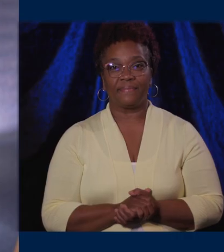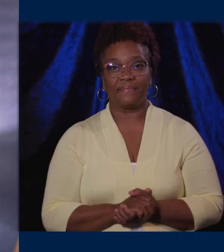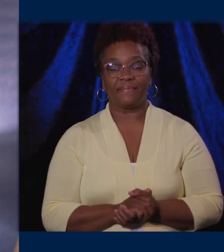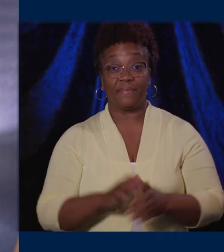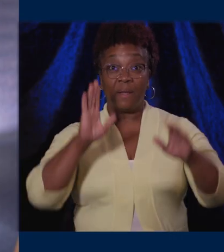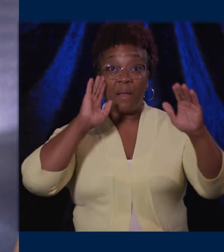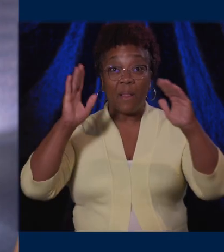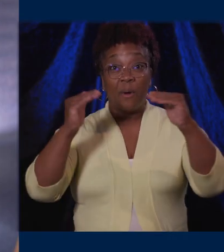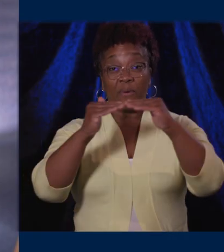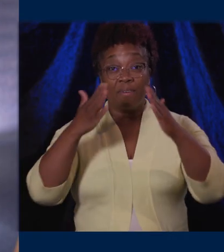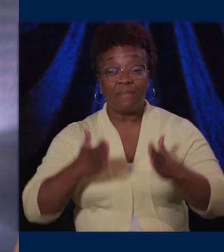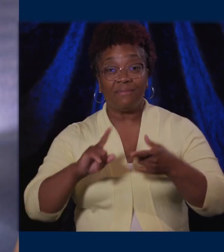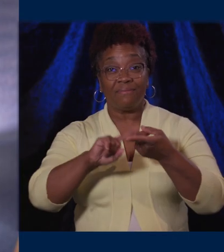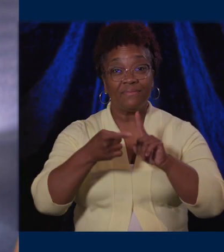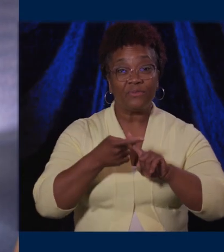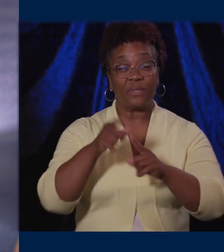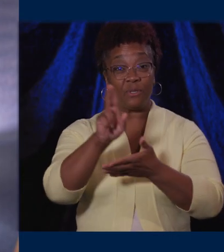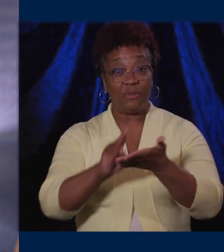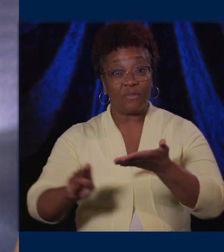Hello colleagues and friends across the U-M community!